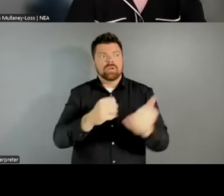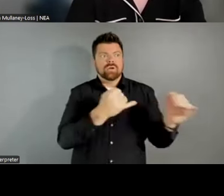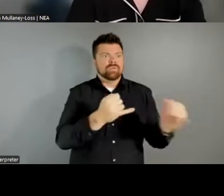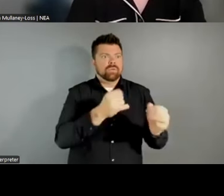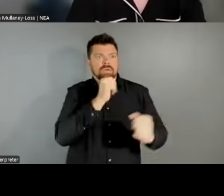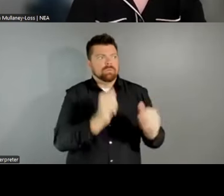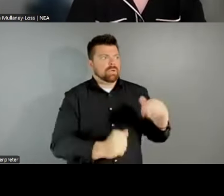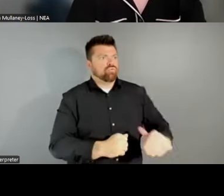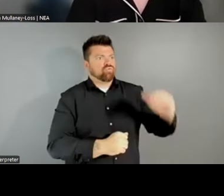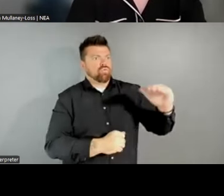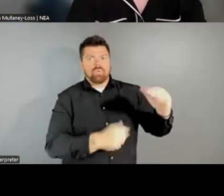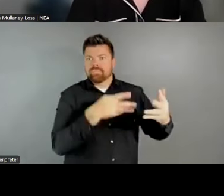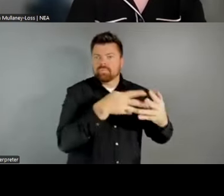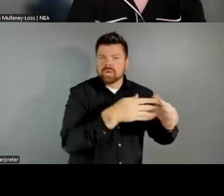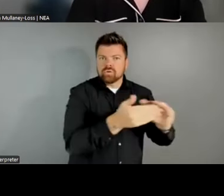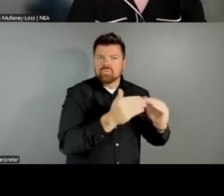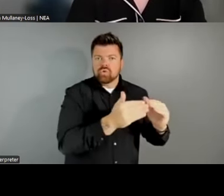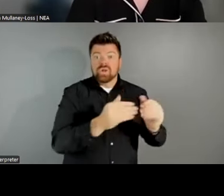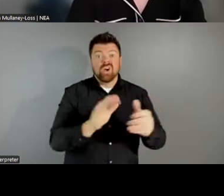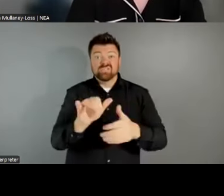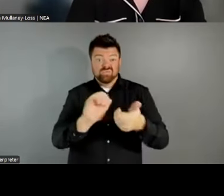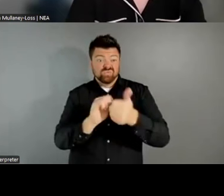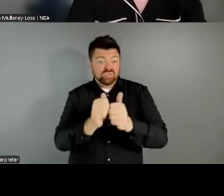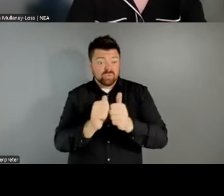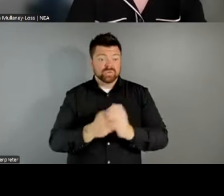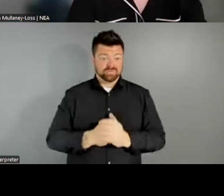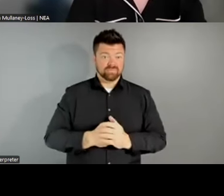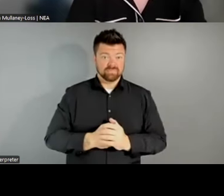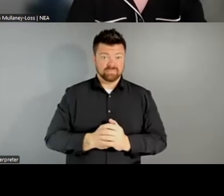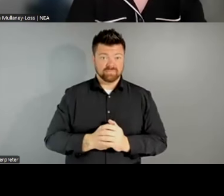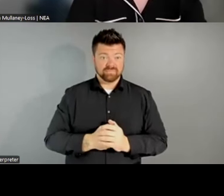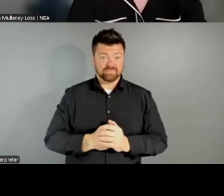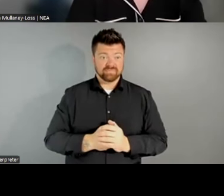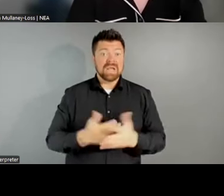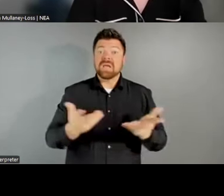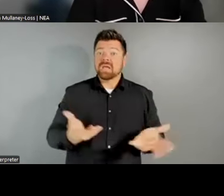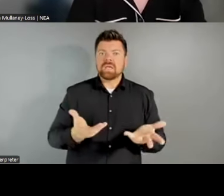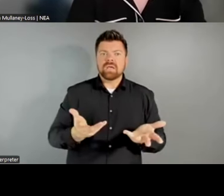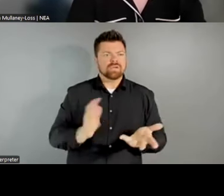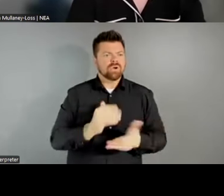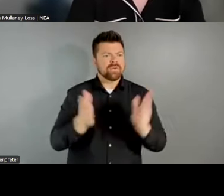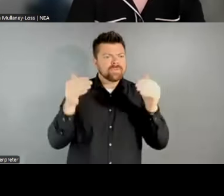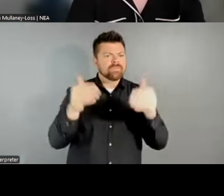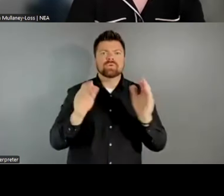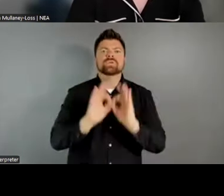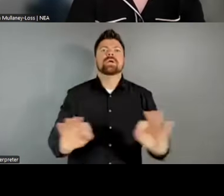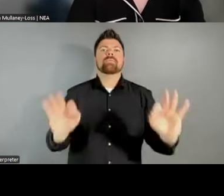playing in that. But here at Bravo, we really want to focus also on the values of our home community